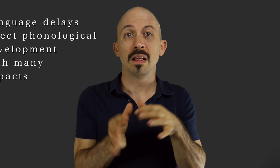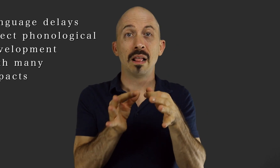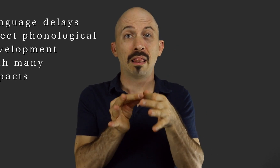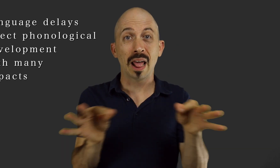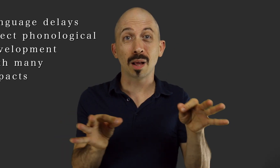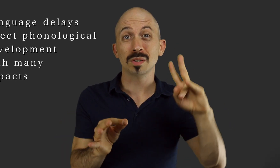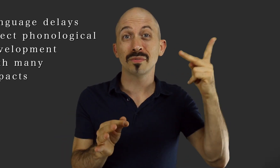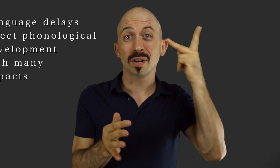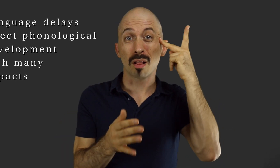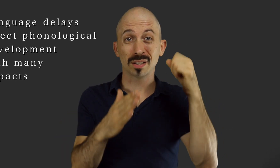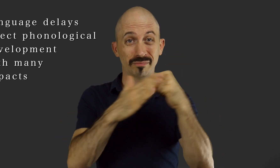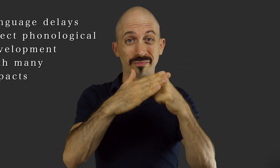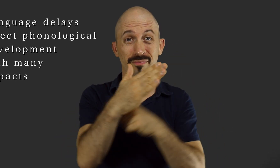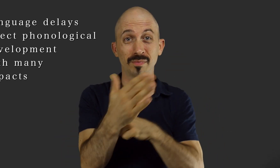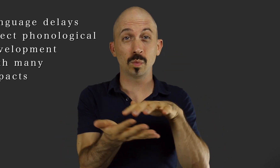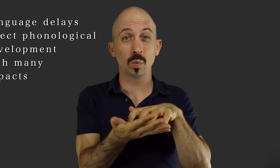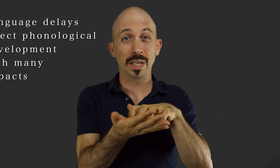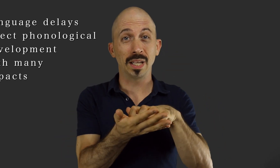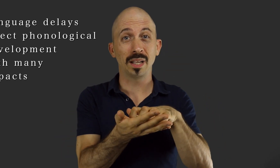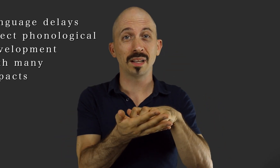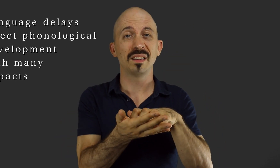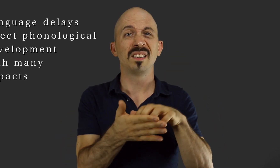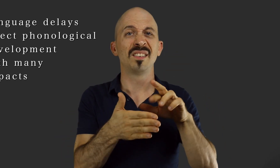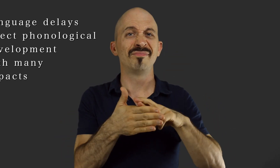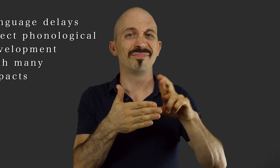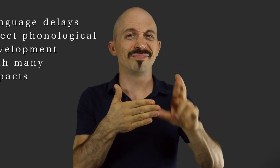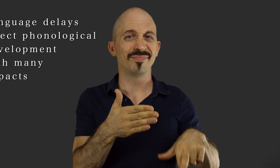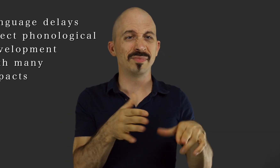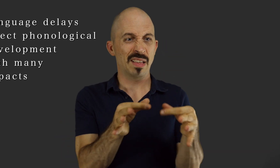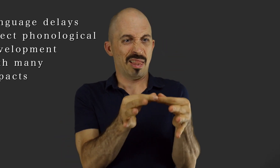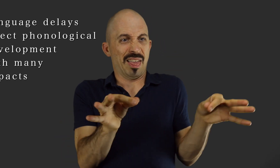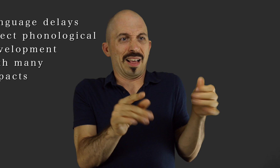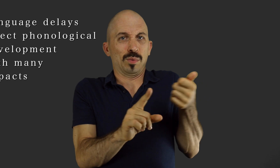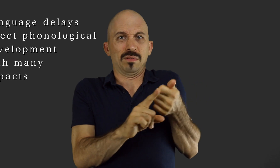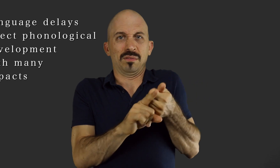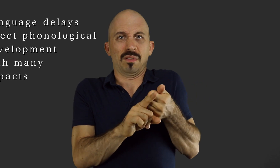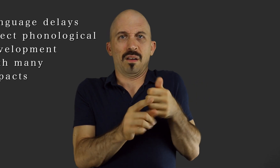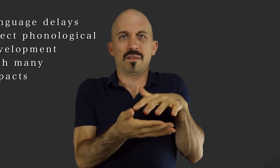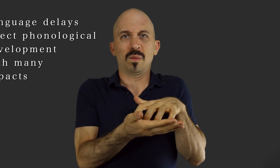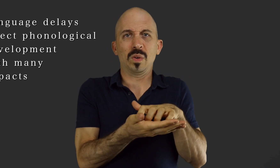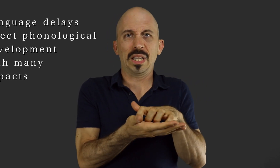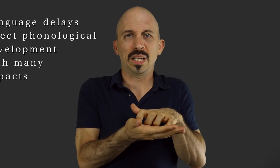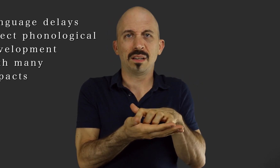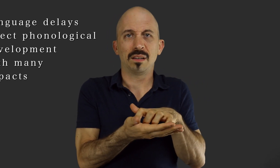When phonological structure is weak, the language production itself is weak.